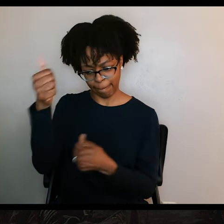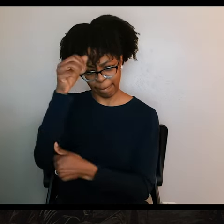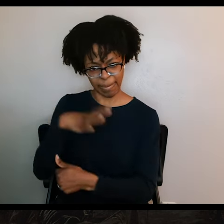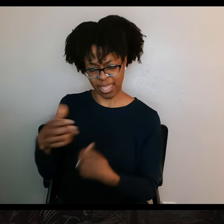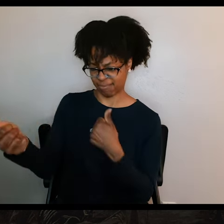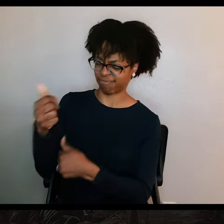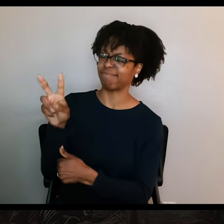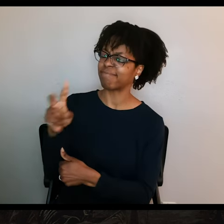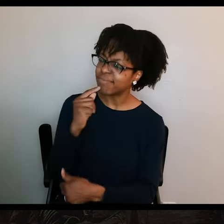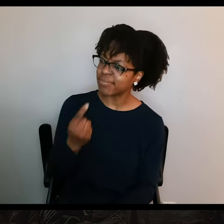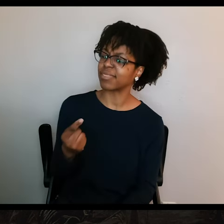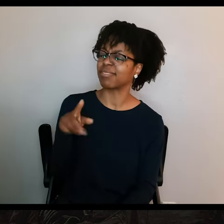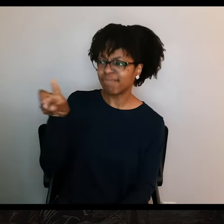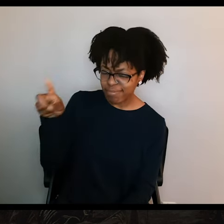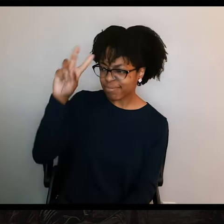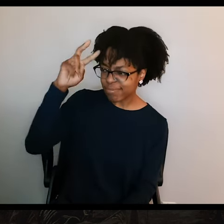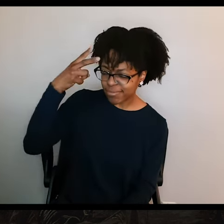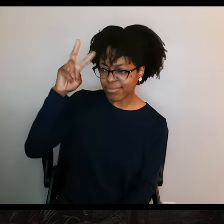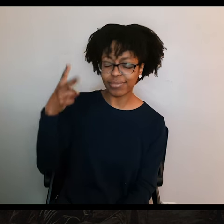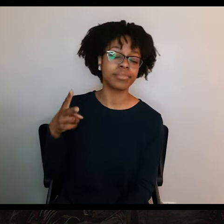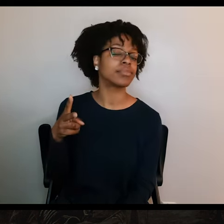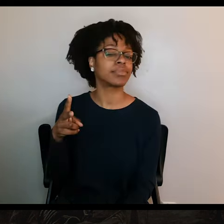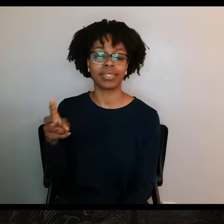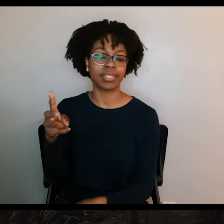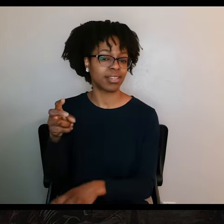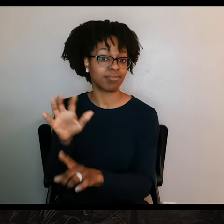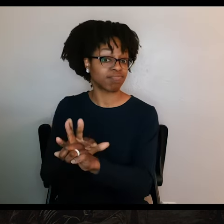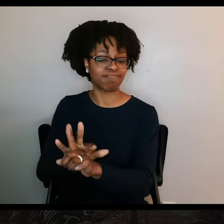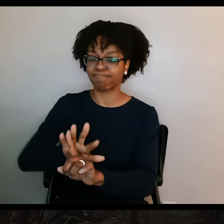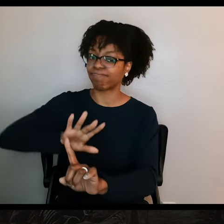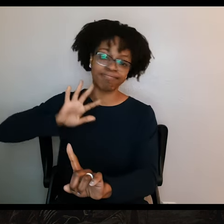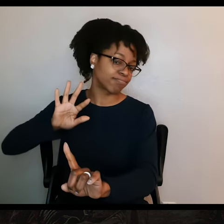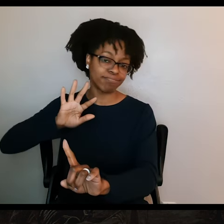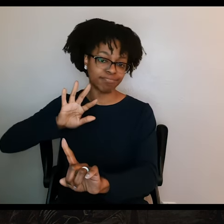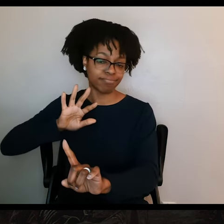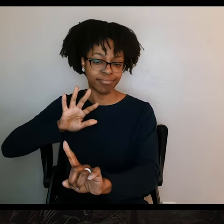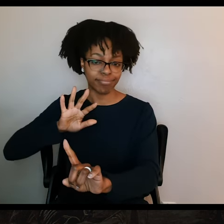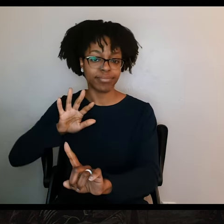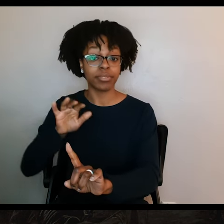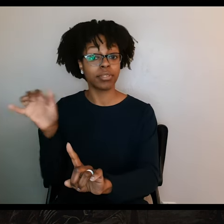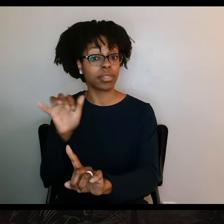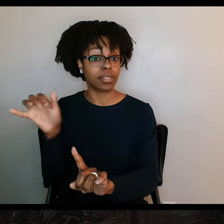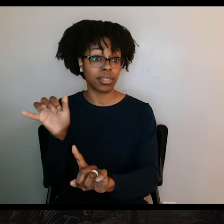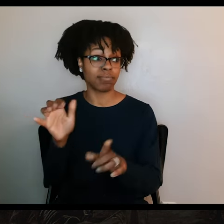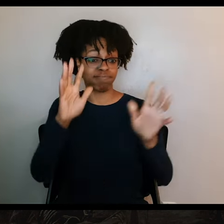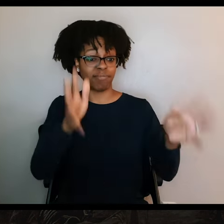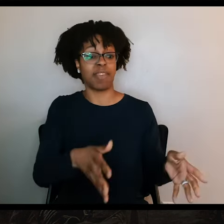And the whole mess made Fannin look really indecisive. And it made him increasingly unpopular with his own men. It also left the Alamo stranded.